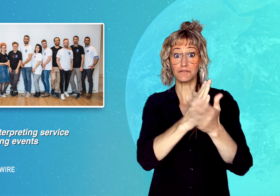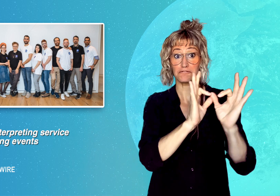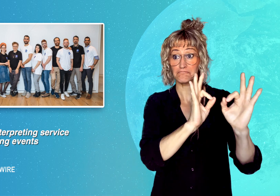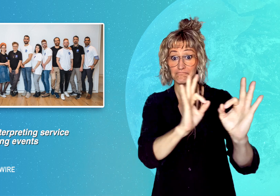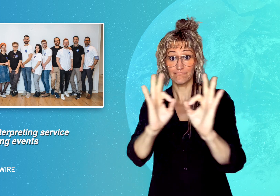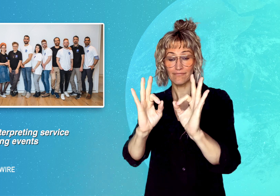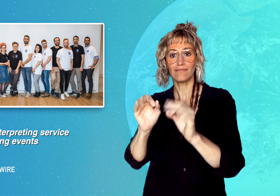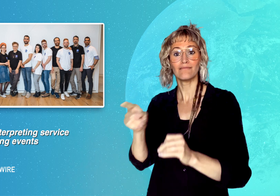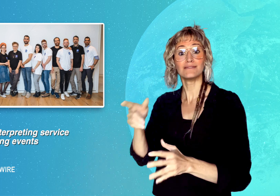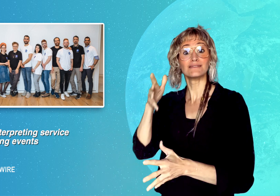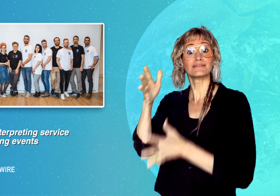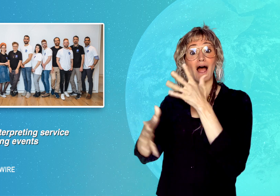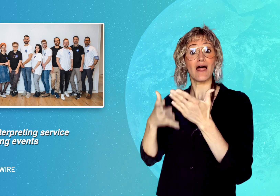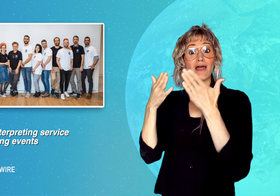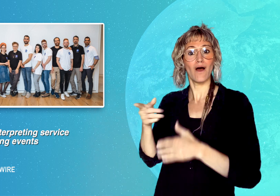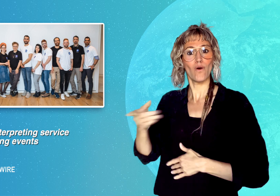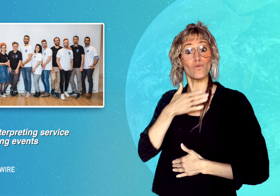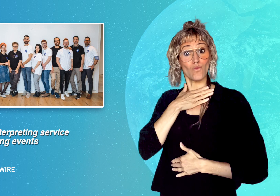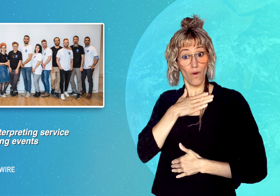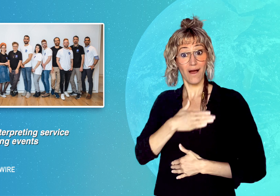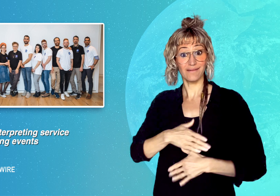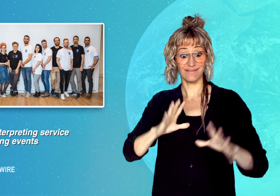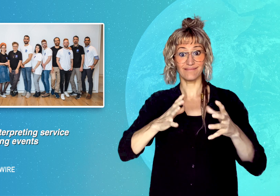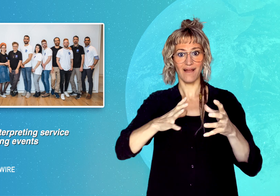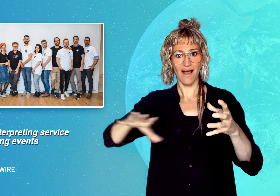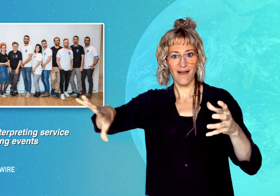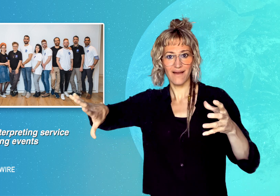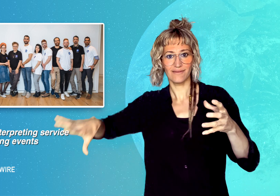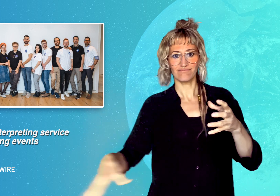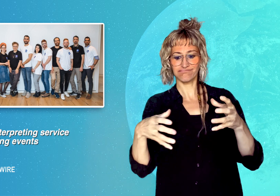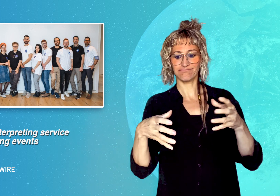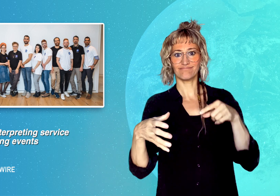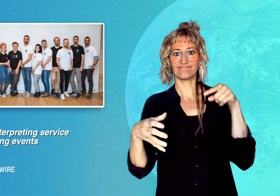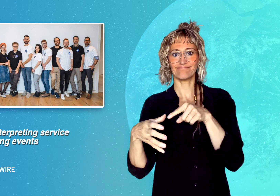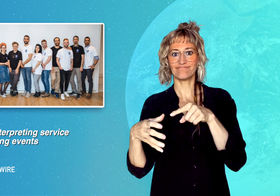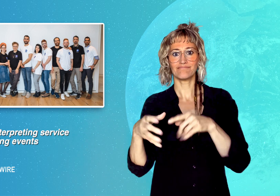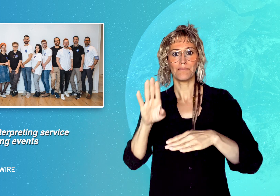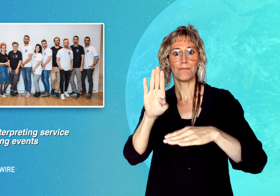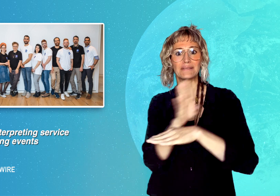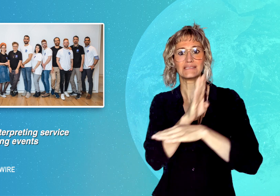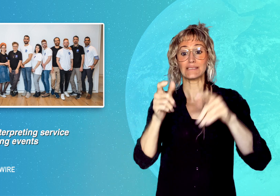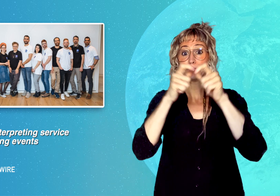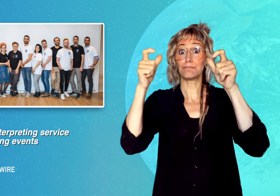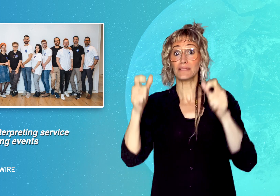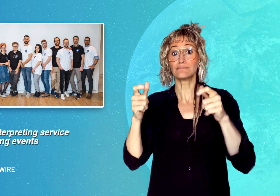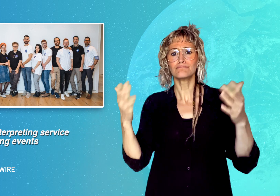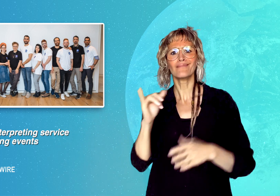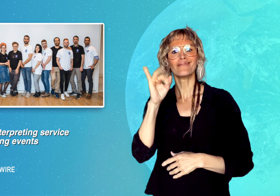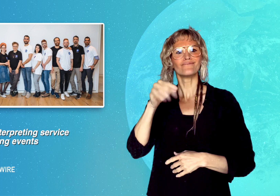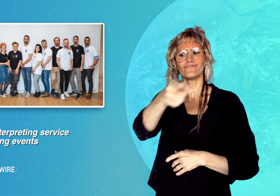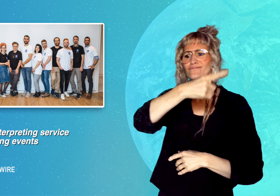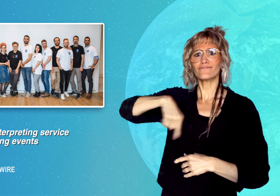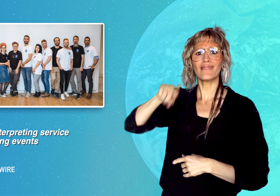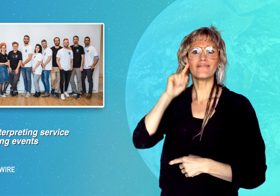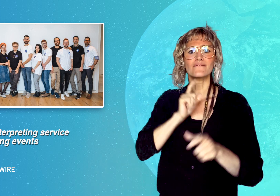Sign Now also wants to expand to providing interpreting services